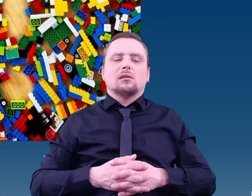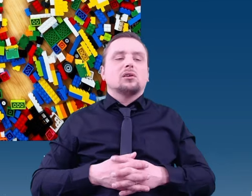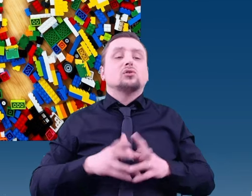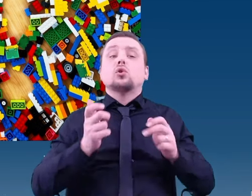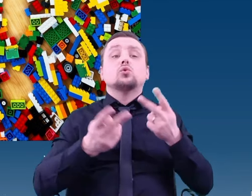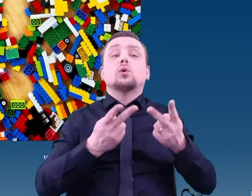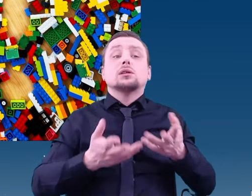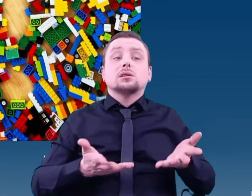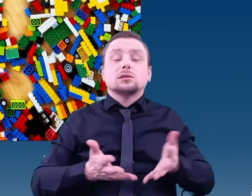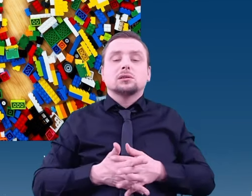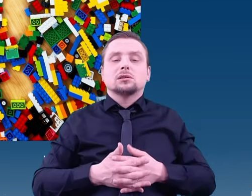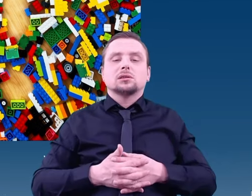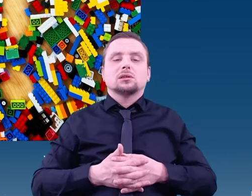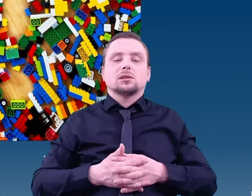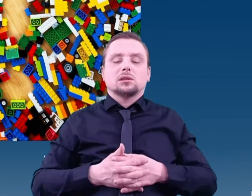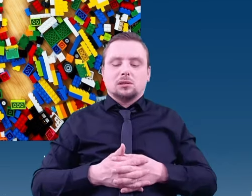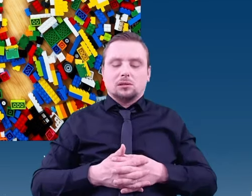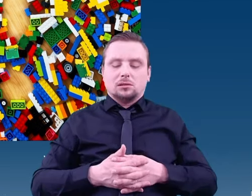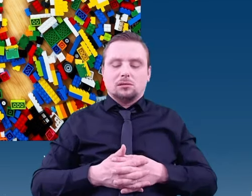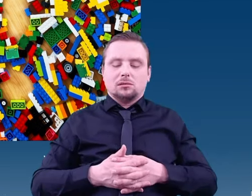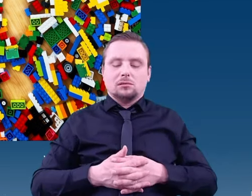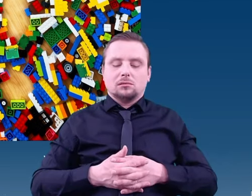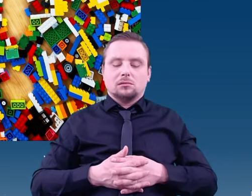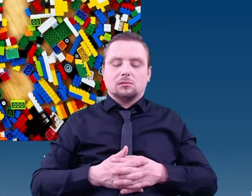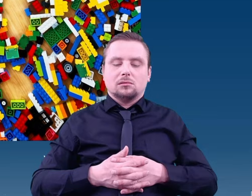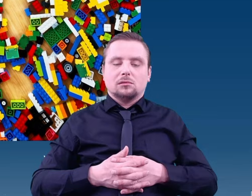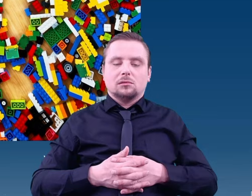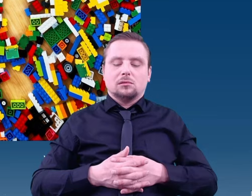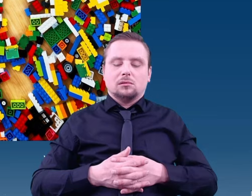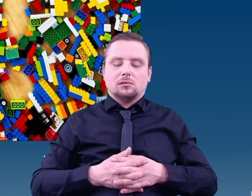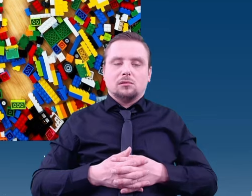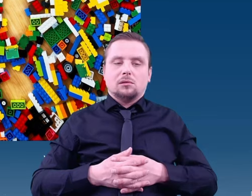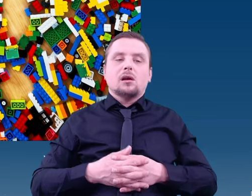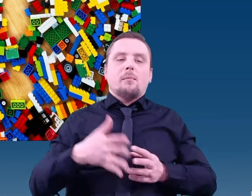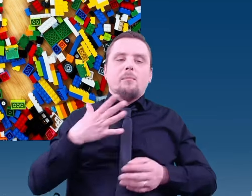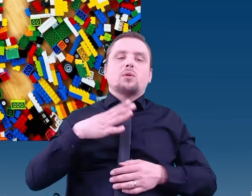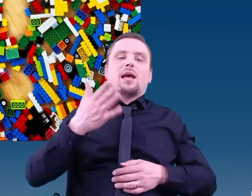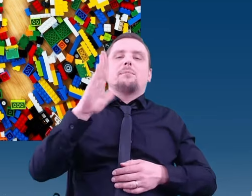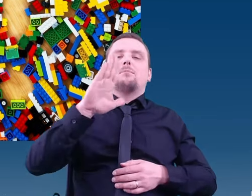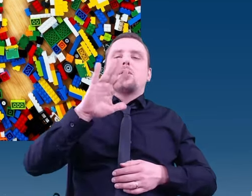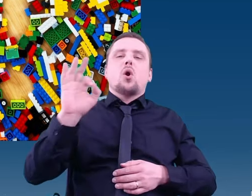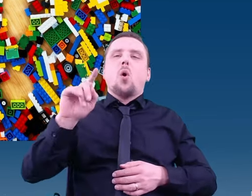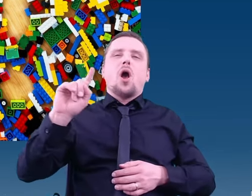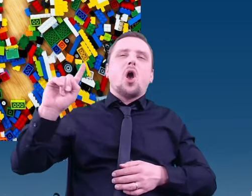Chris P. McKay, an astrologist, proposed what became the Lego Principle.